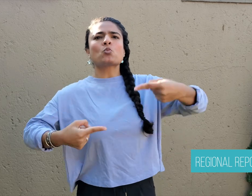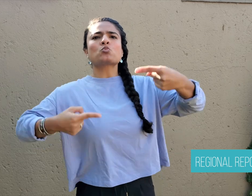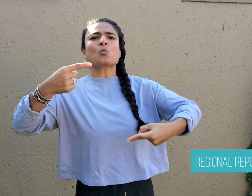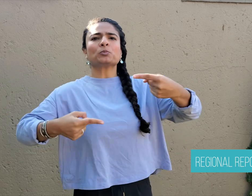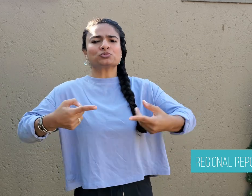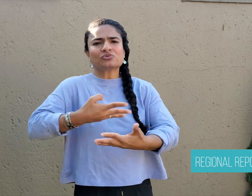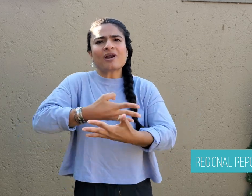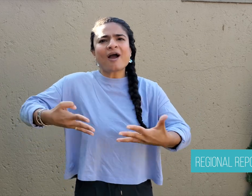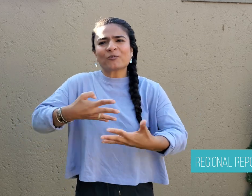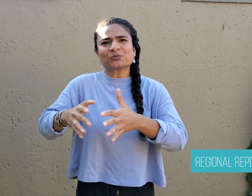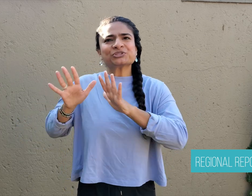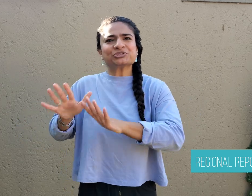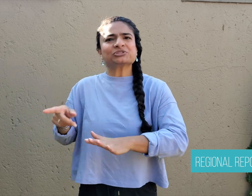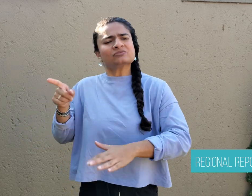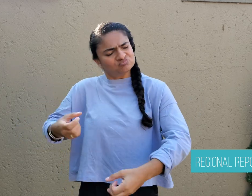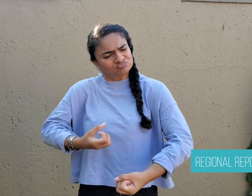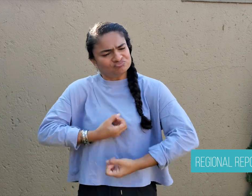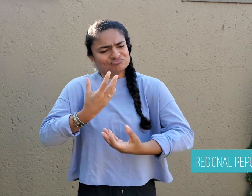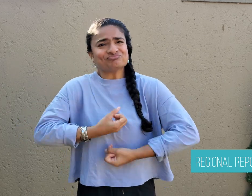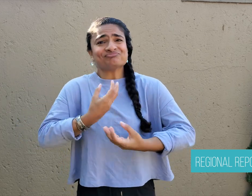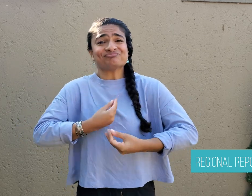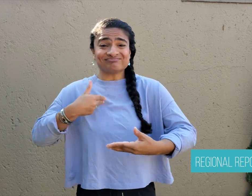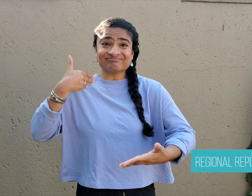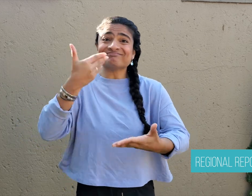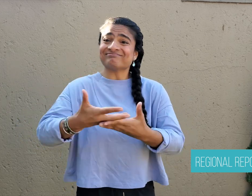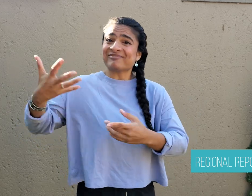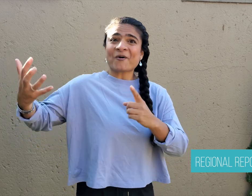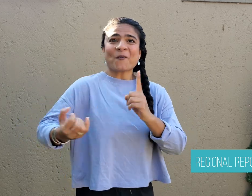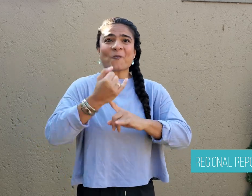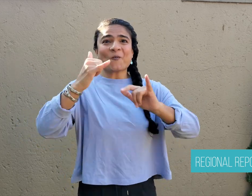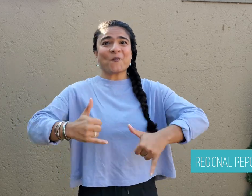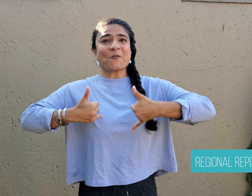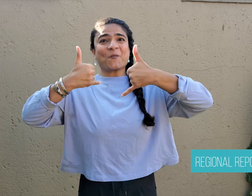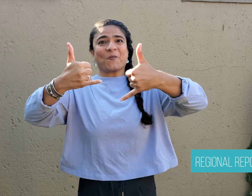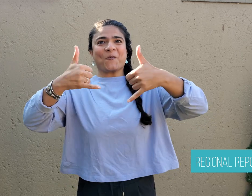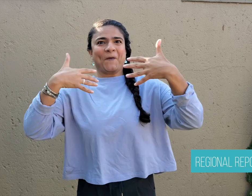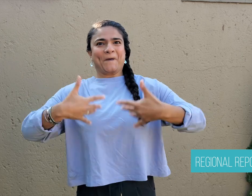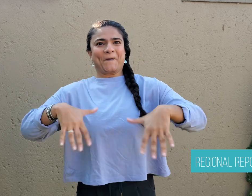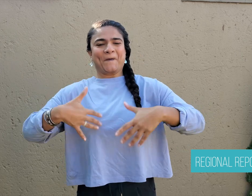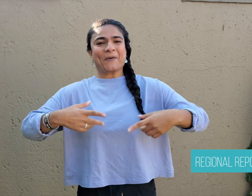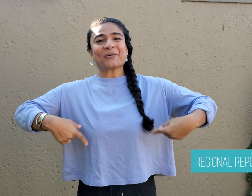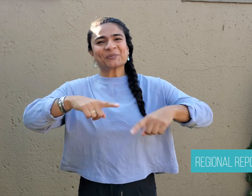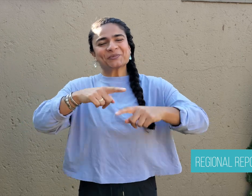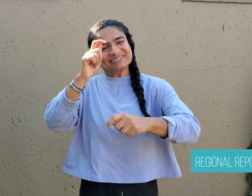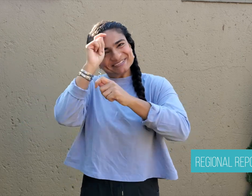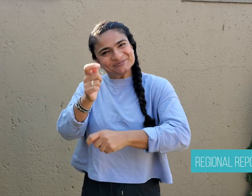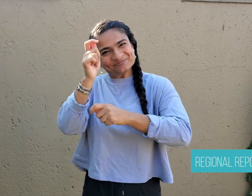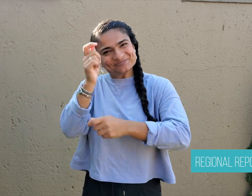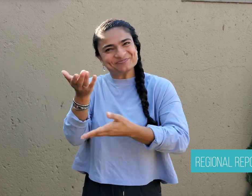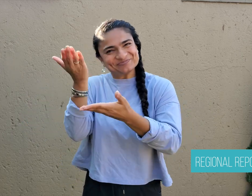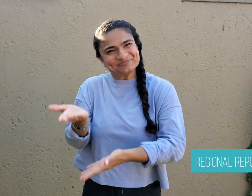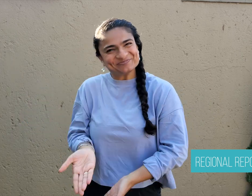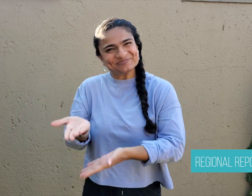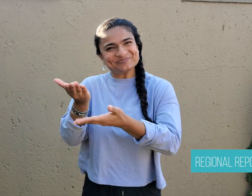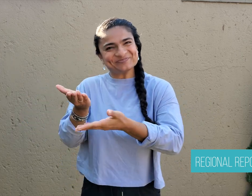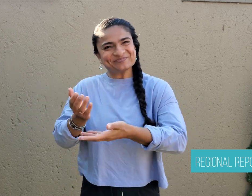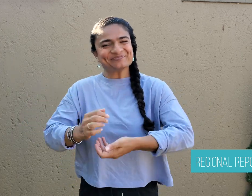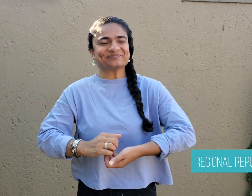She was applauded for sharing her life with the public.